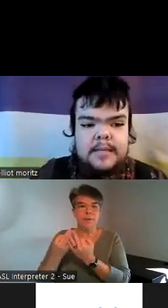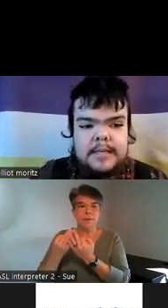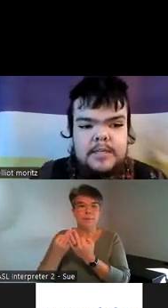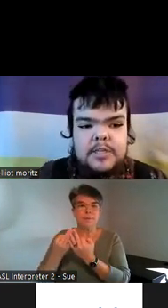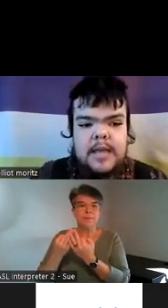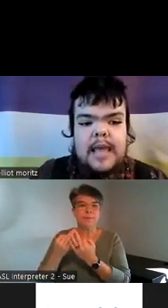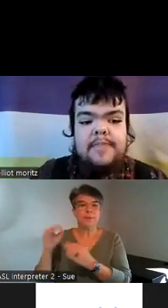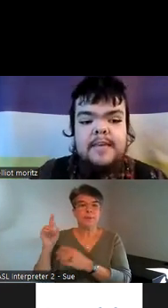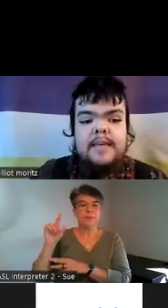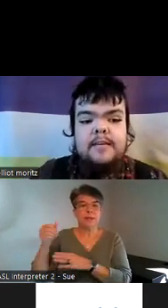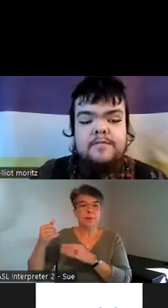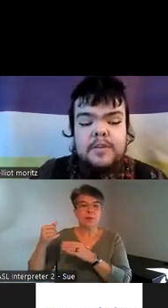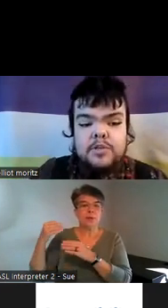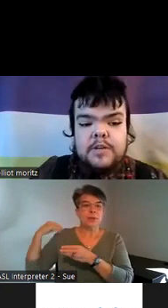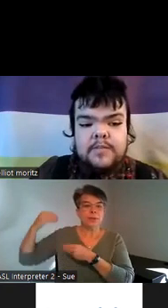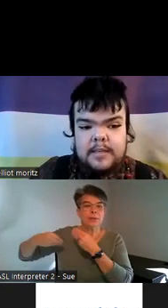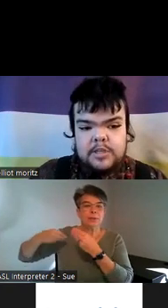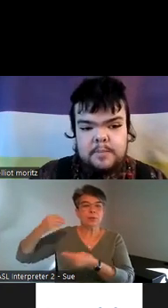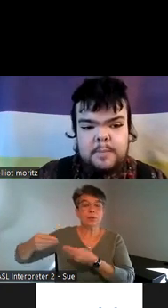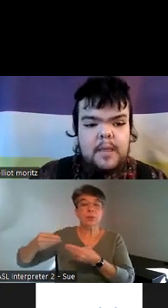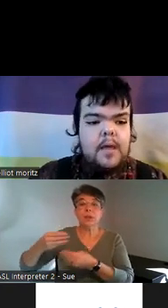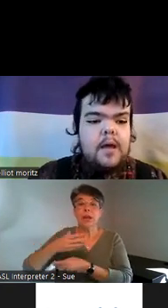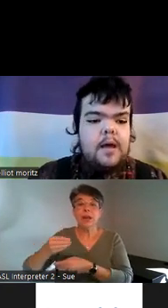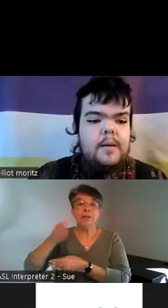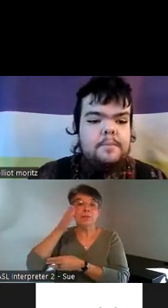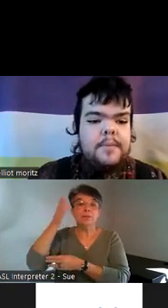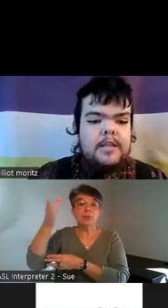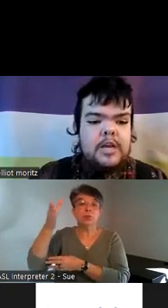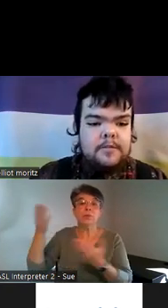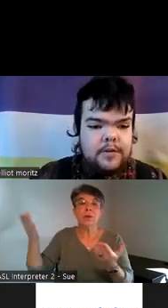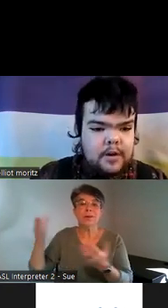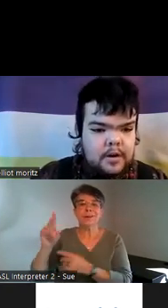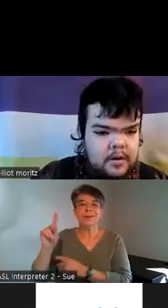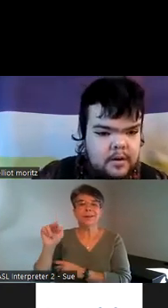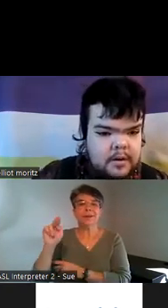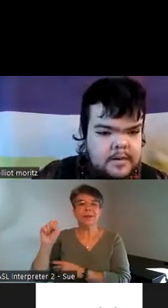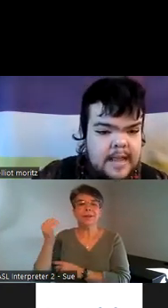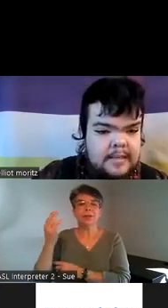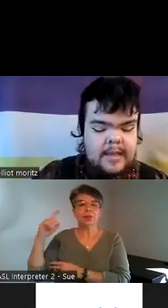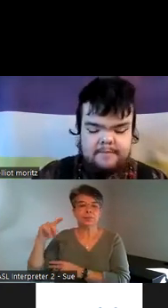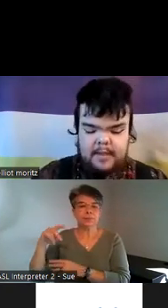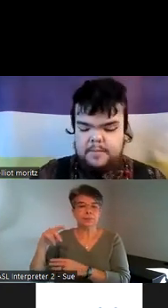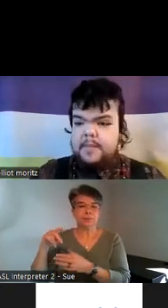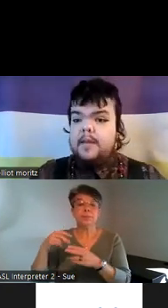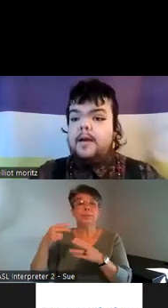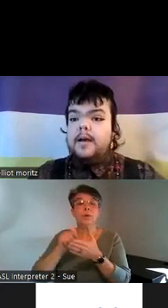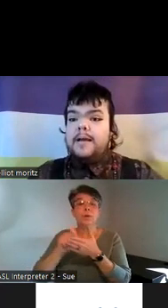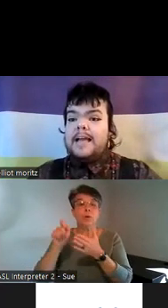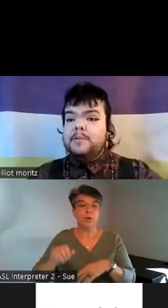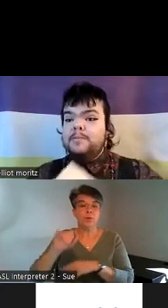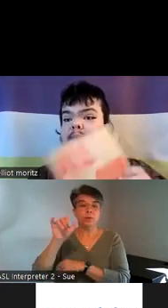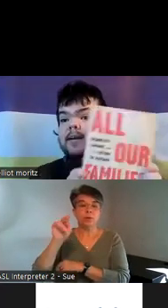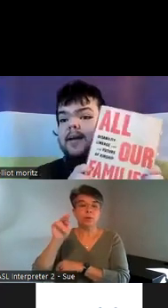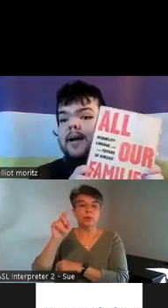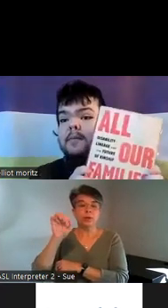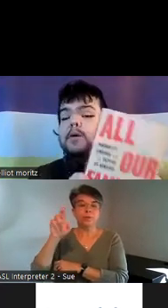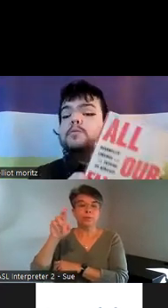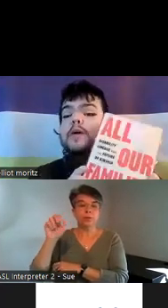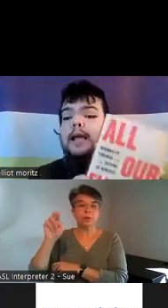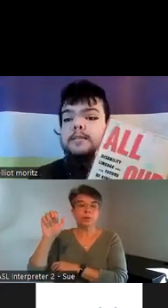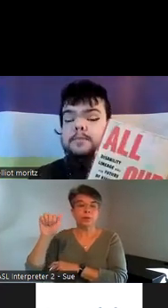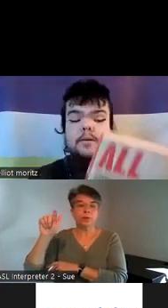lineage and the future of kinship um by Jennifer Natalia think um I have it with me um excellent